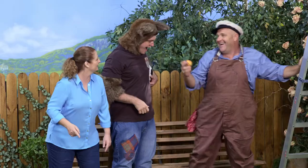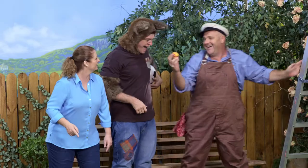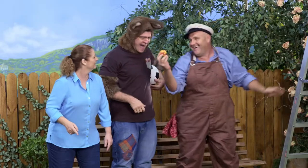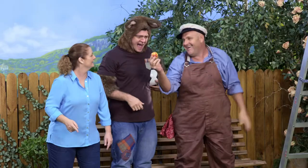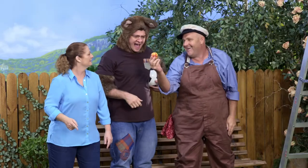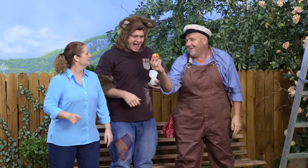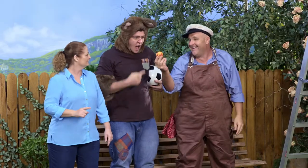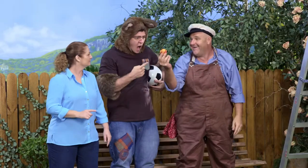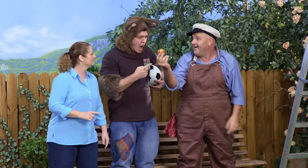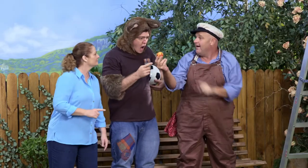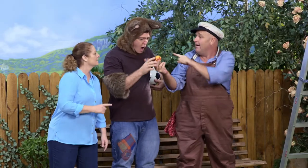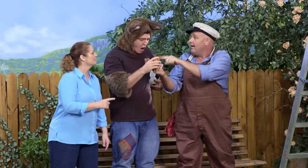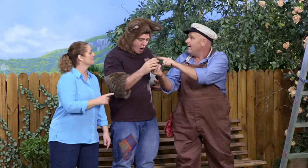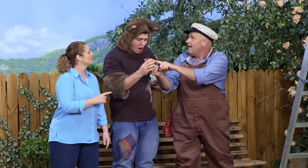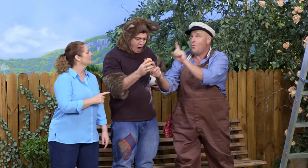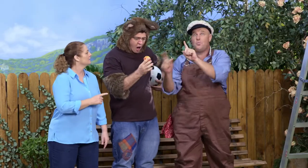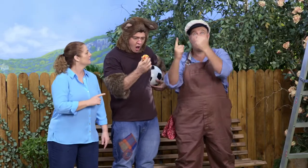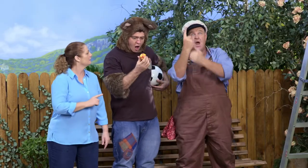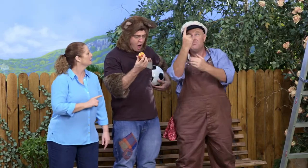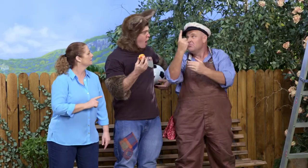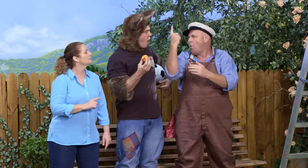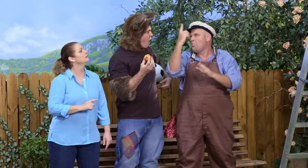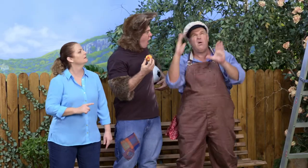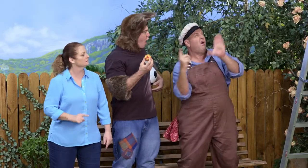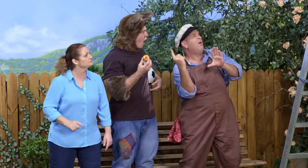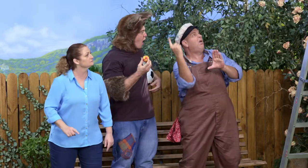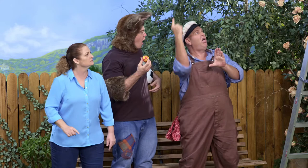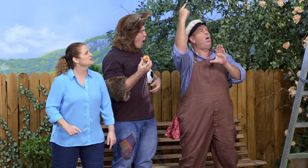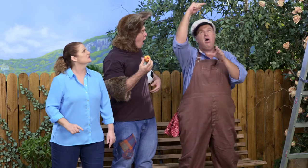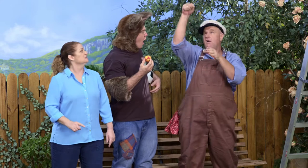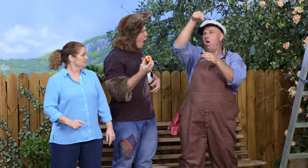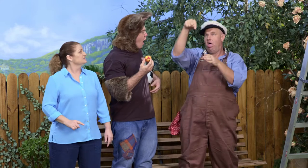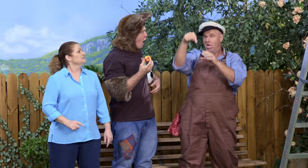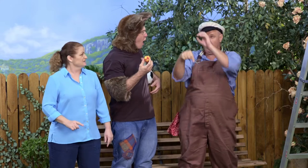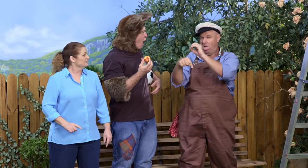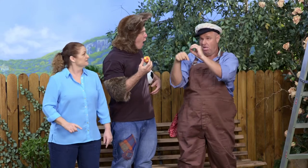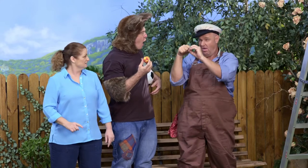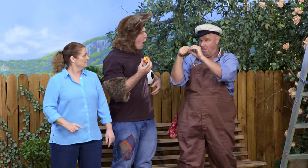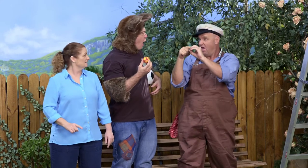Ha-ha! This is the culprit. Someone had thrown this up on the roof and it had blocked the pipe,